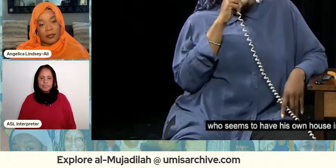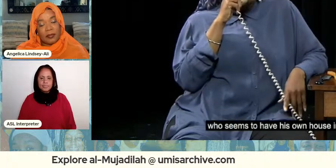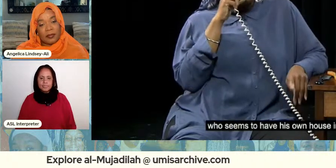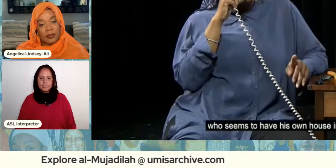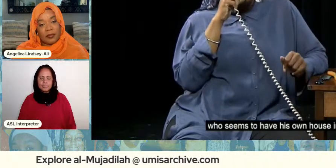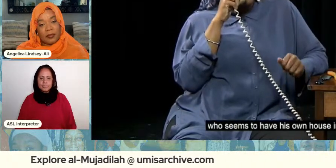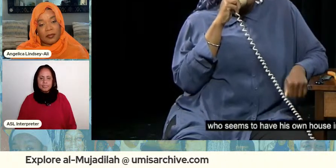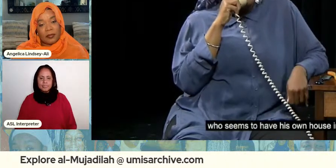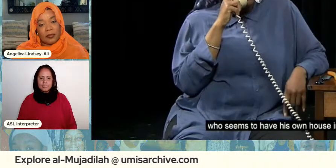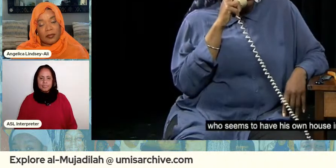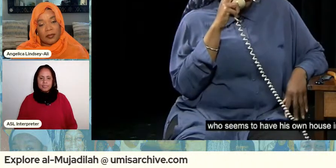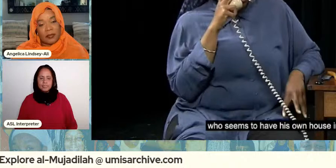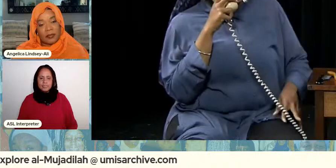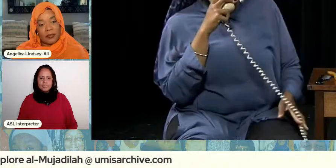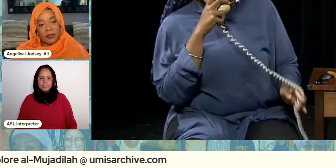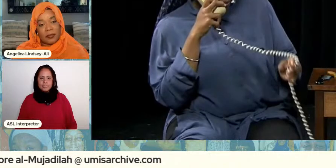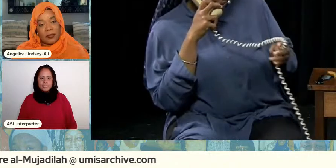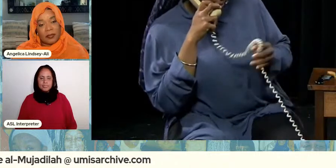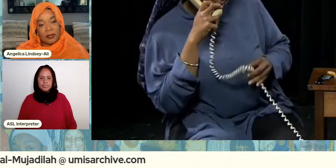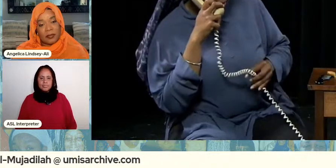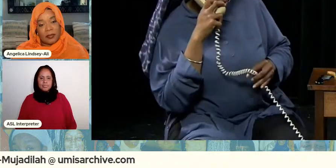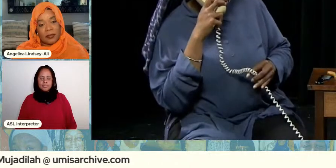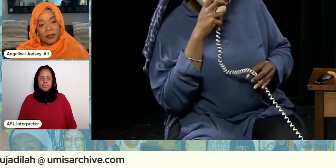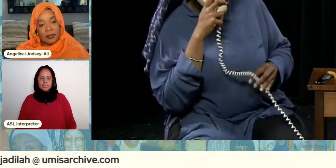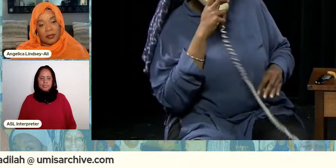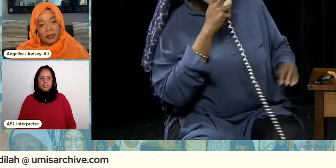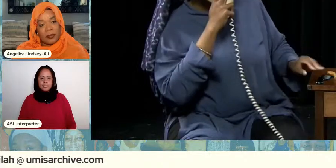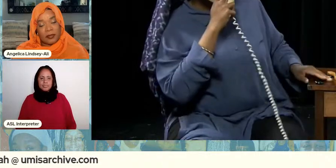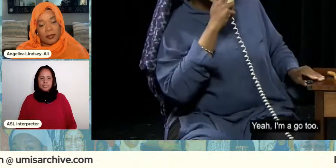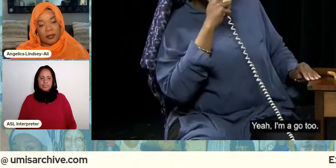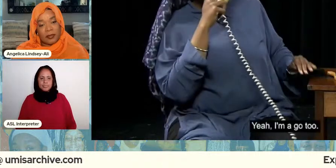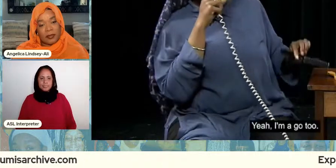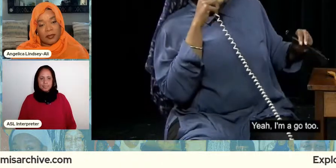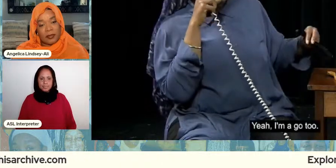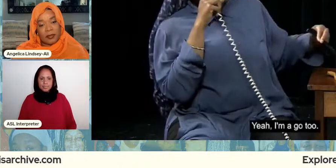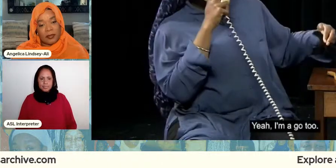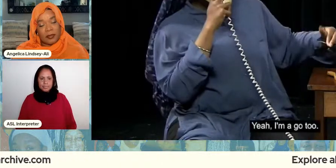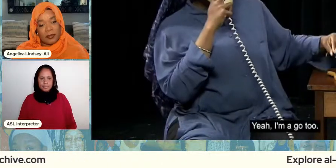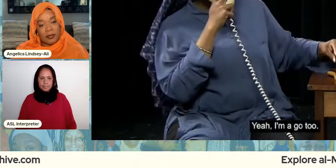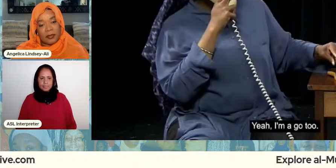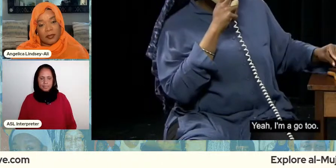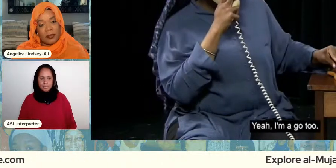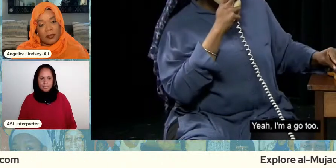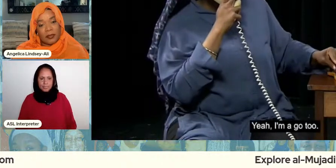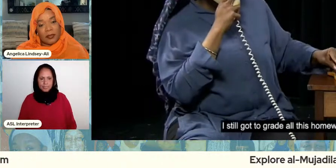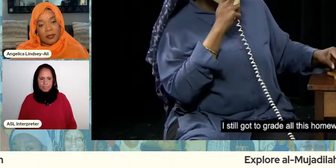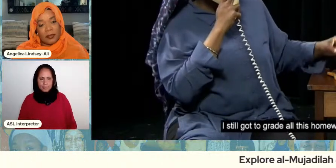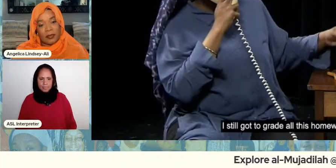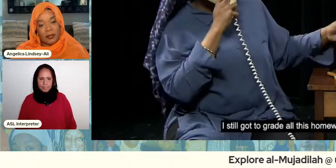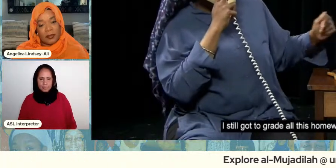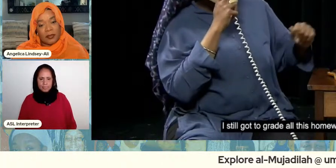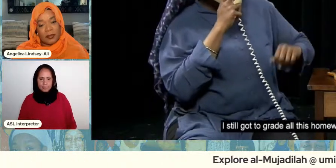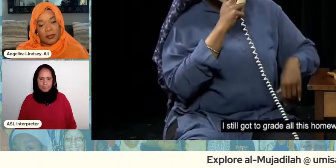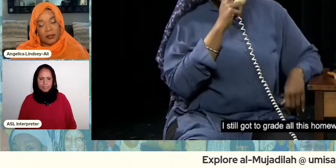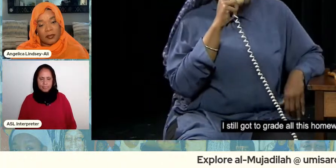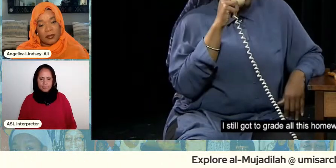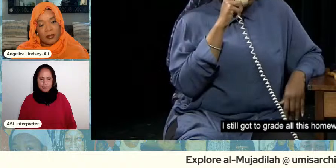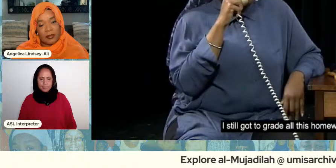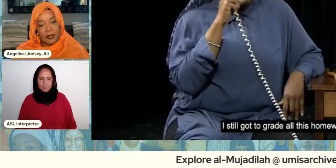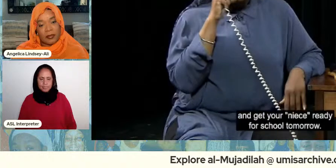to have his own house in order yeah i'm a go-to i still gotta grade all this homework